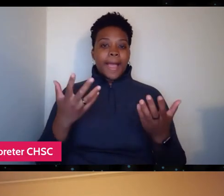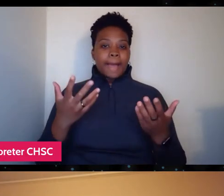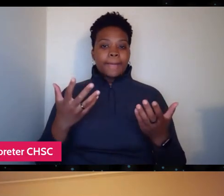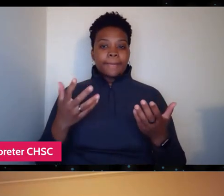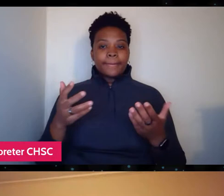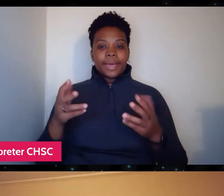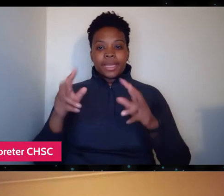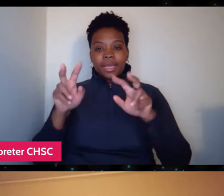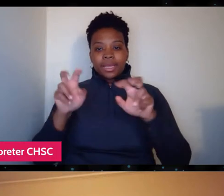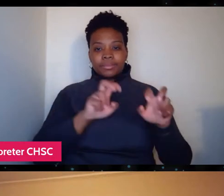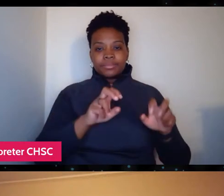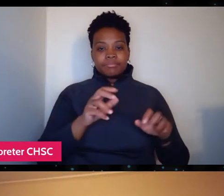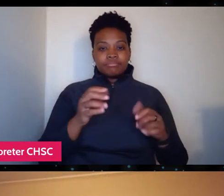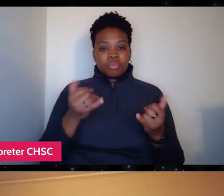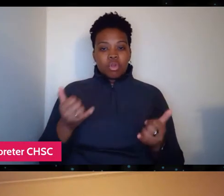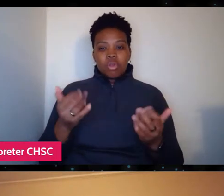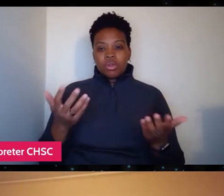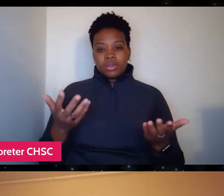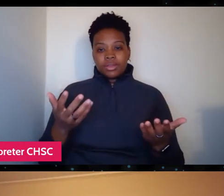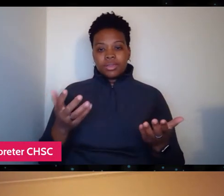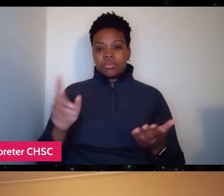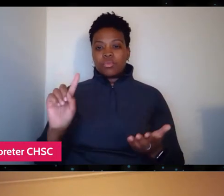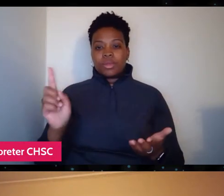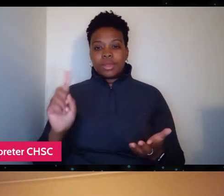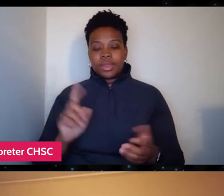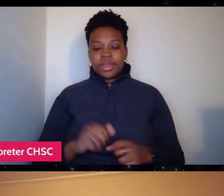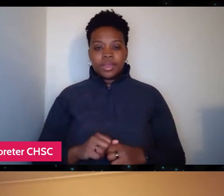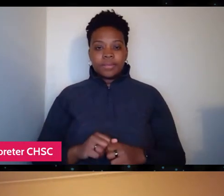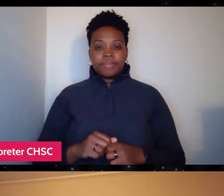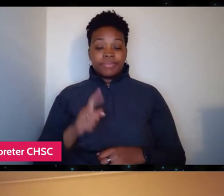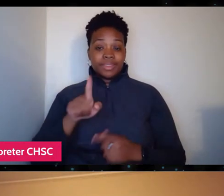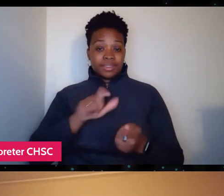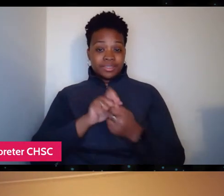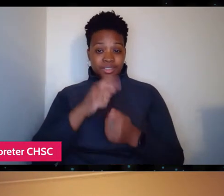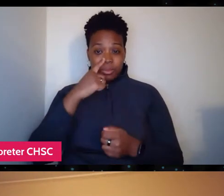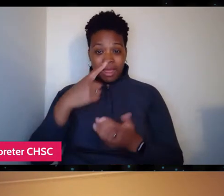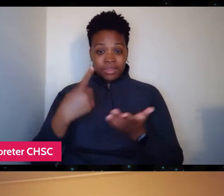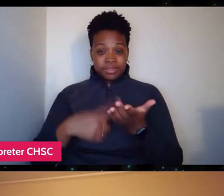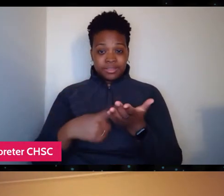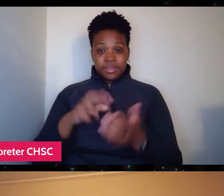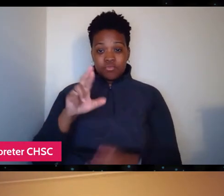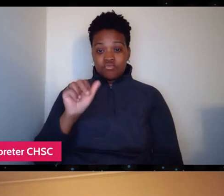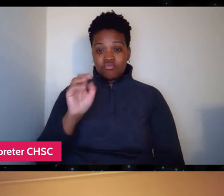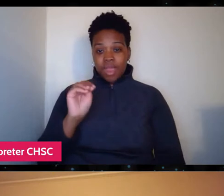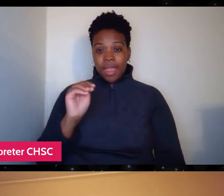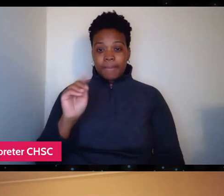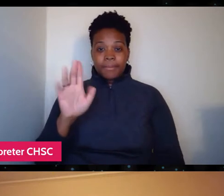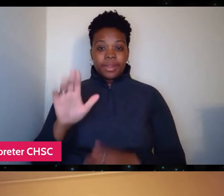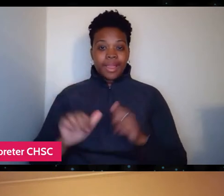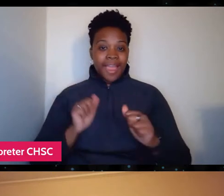And specifically if you guys can talk a little bit about RAM's efforts in Ohio specifically,